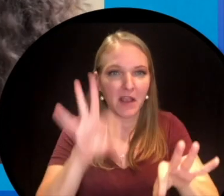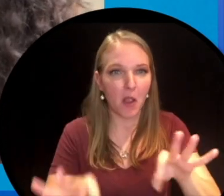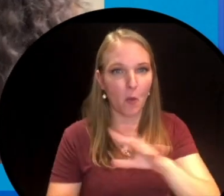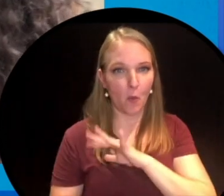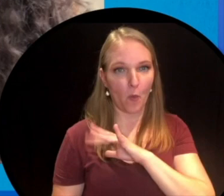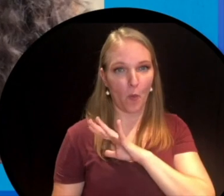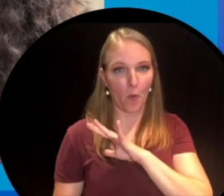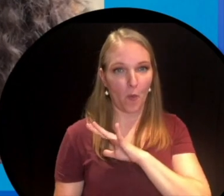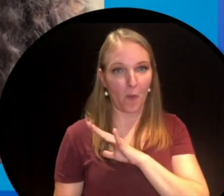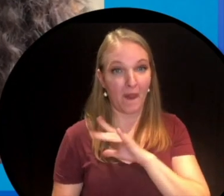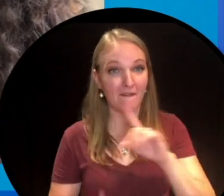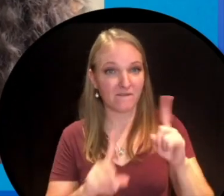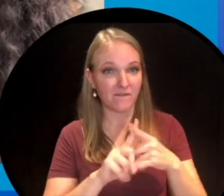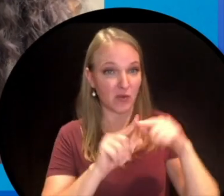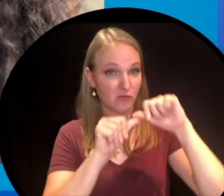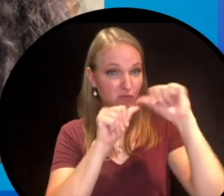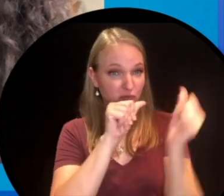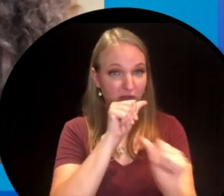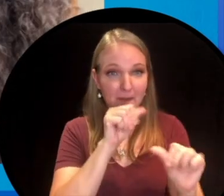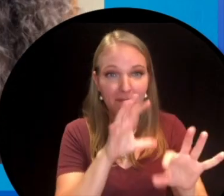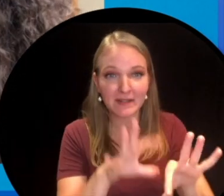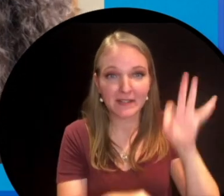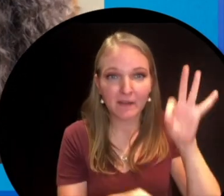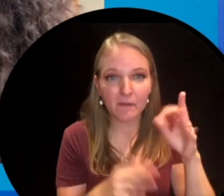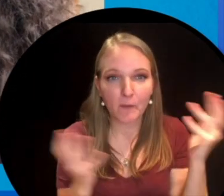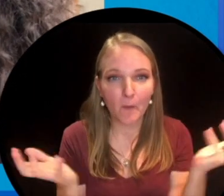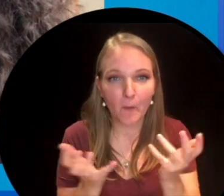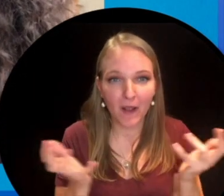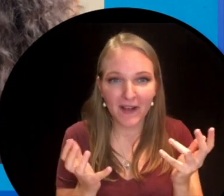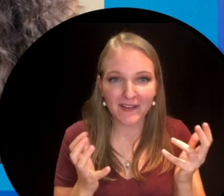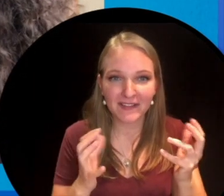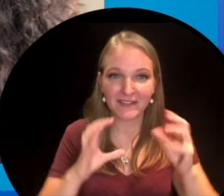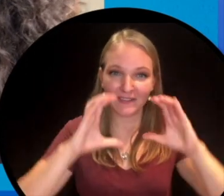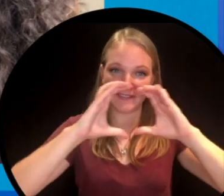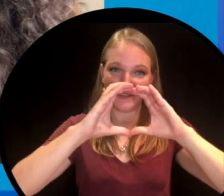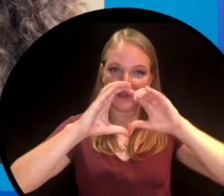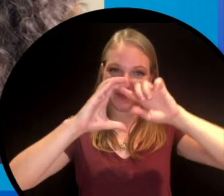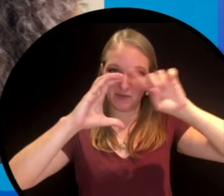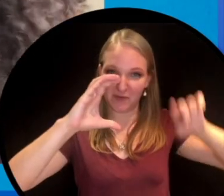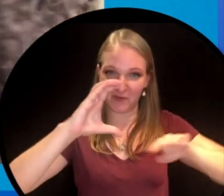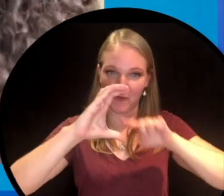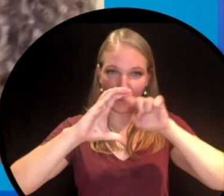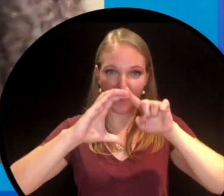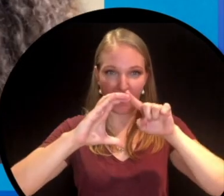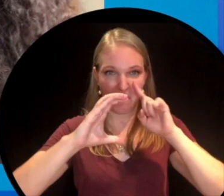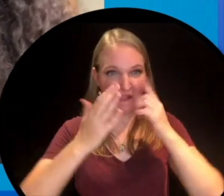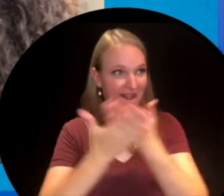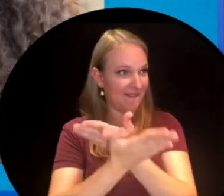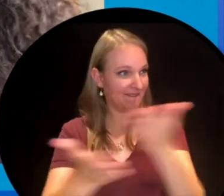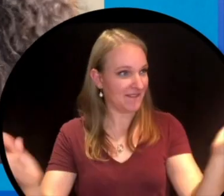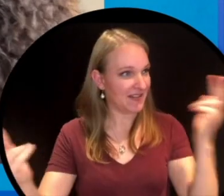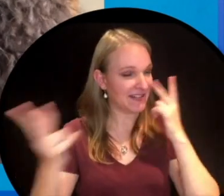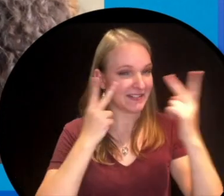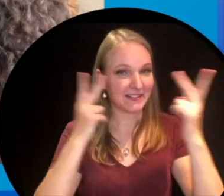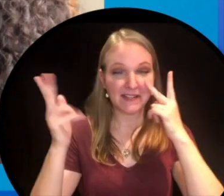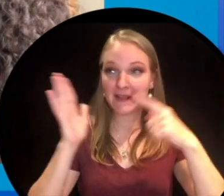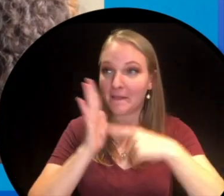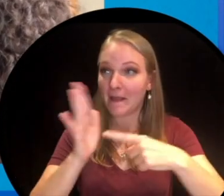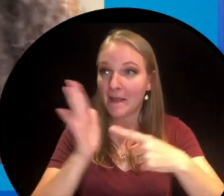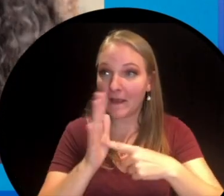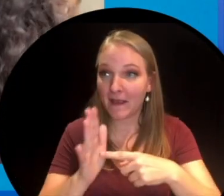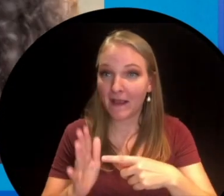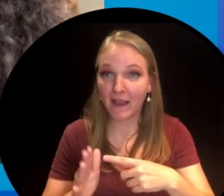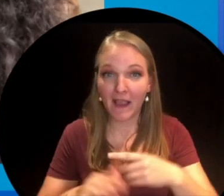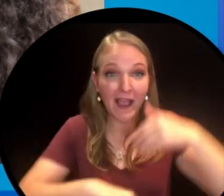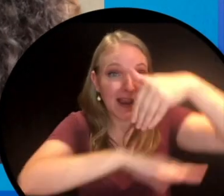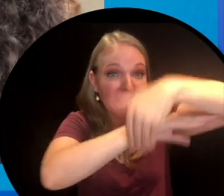discoveries. One of the first shapes that Nanda discovers is the circle. Circles are everywhere.